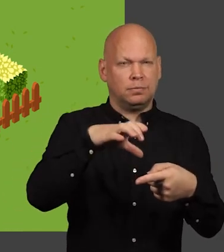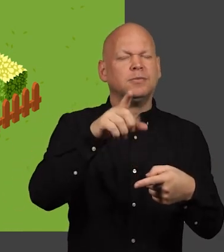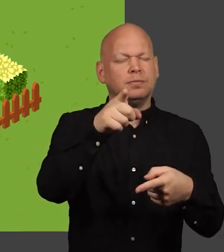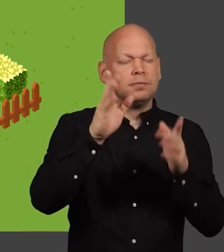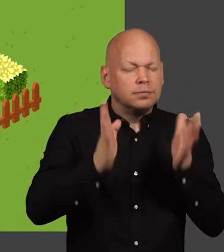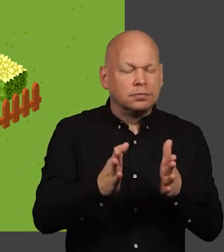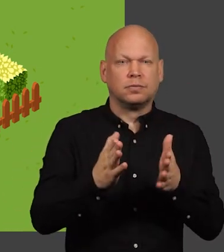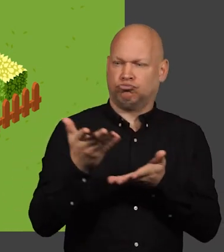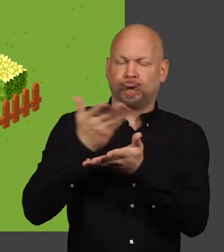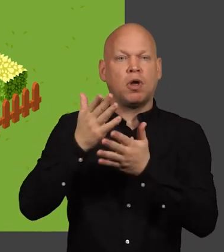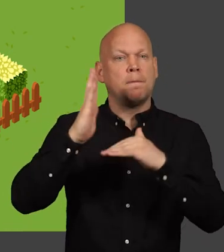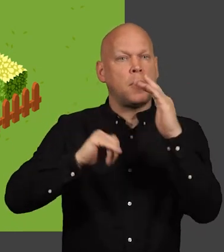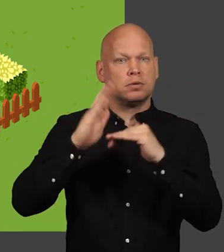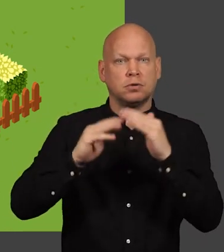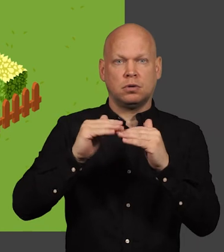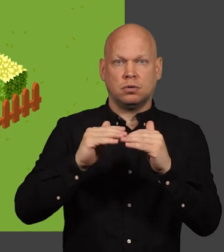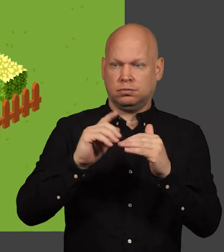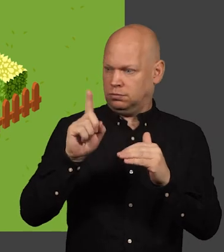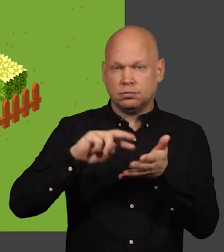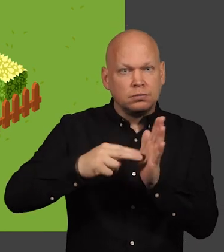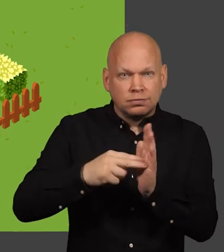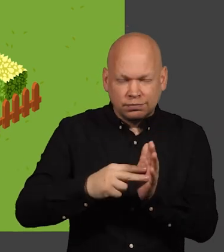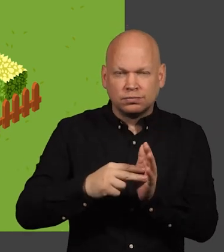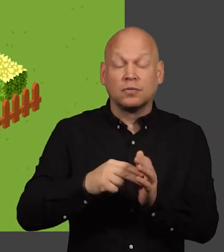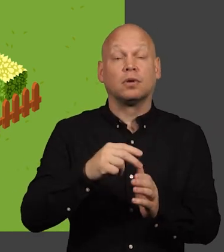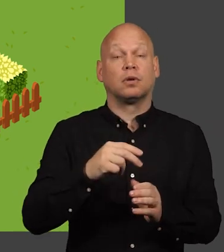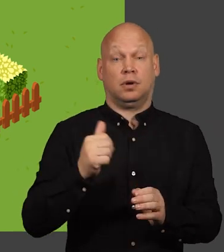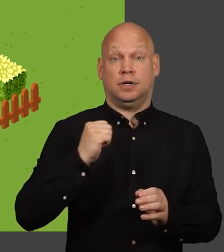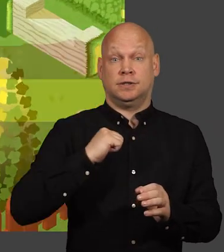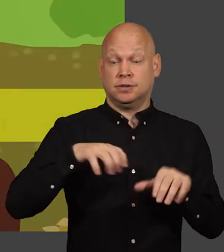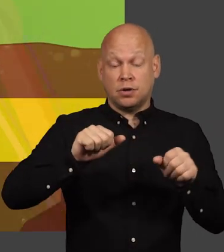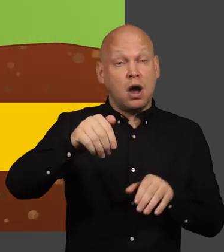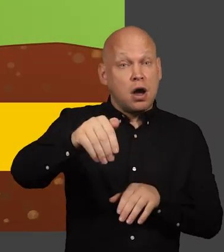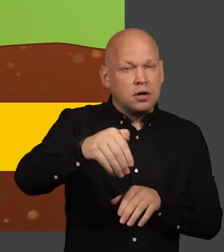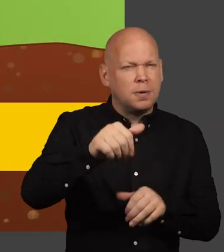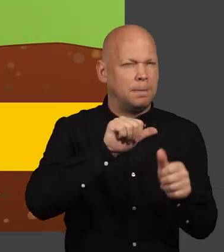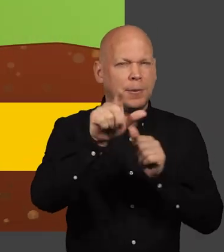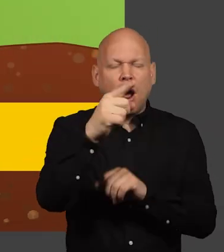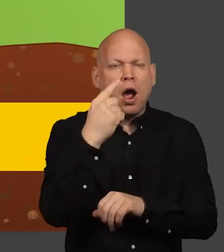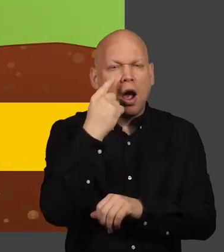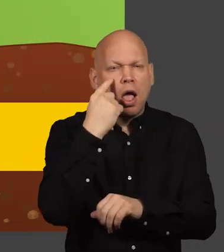over any gas pipes it is essential you discuss this with your builder slowly does it proceed with